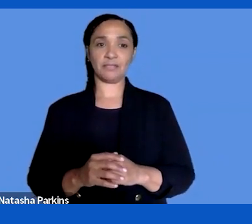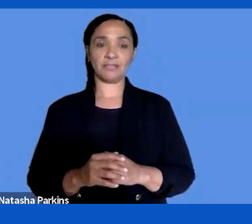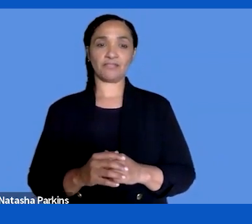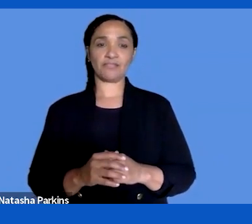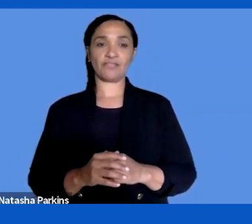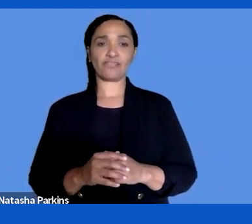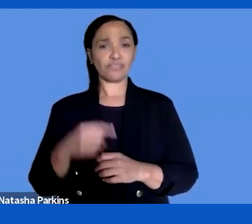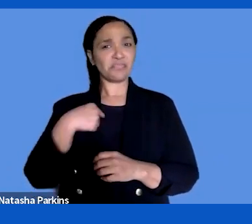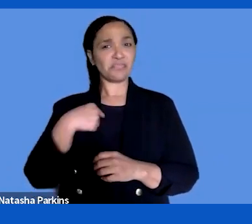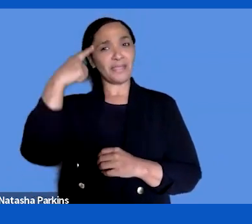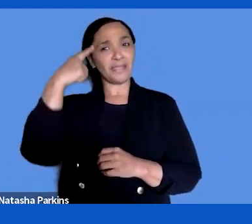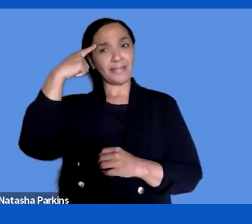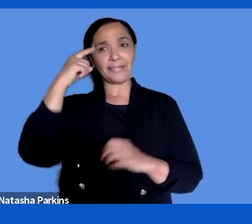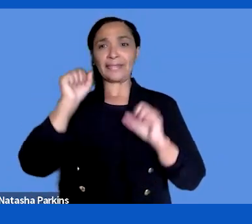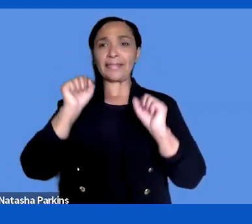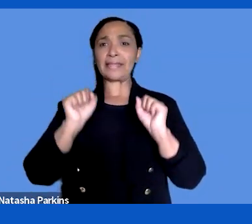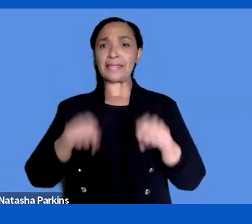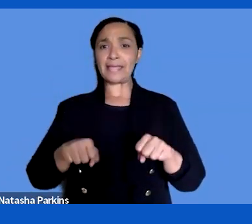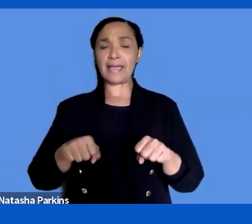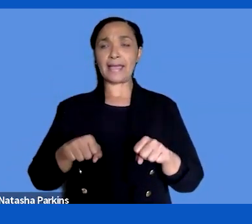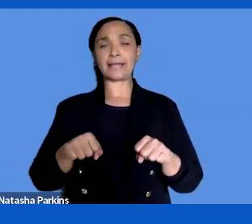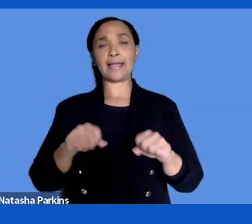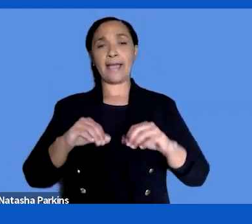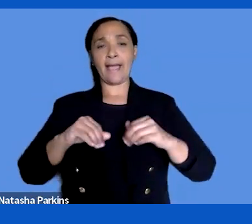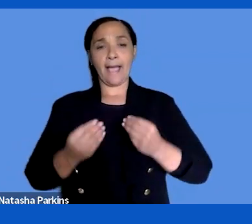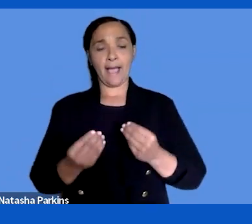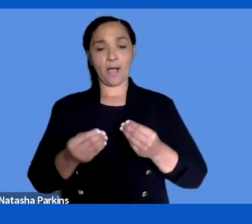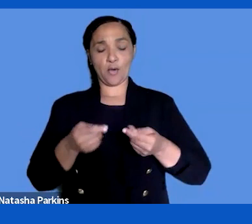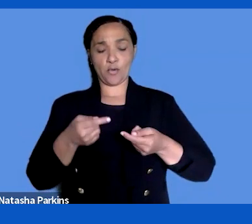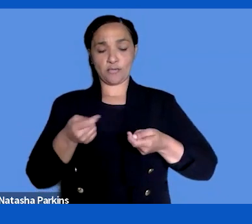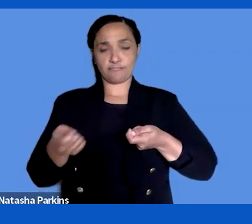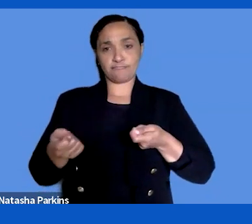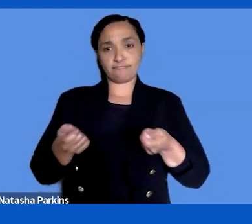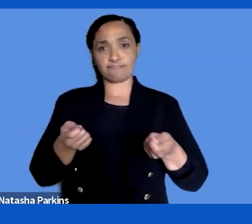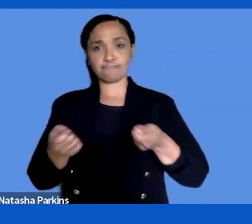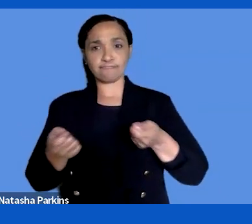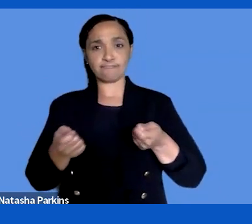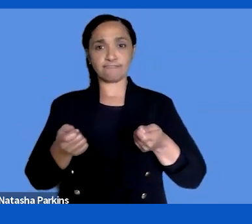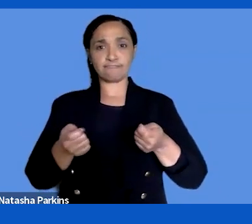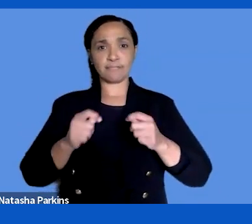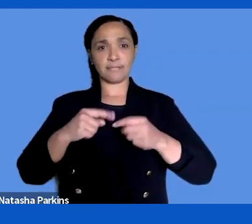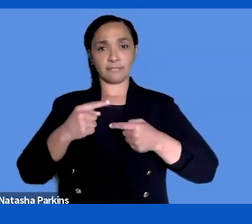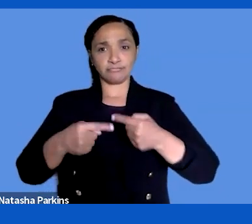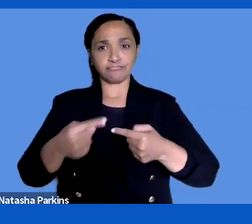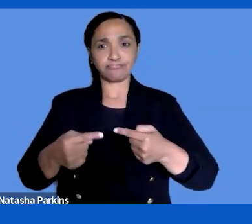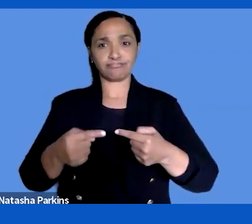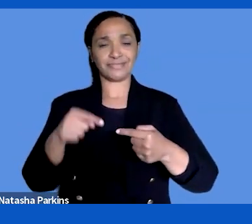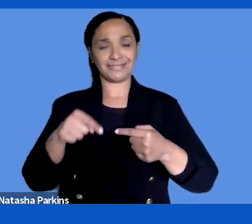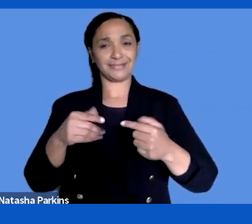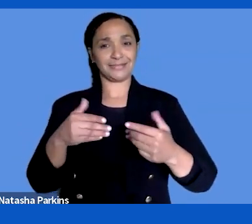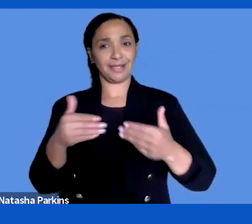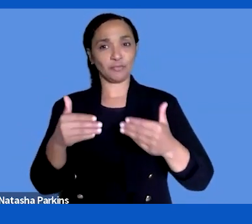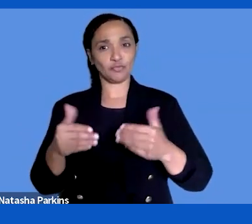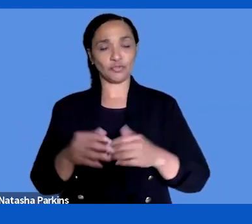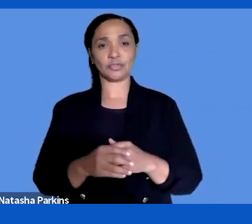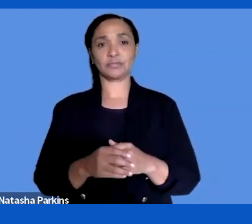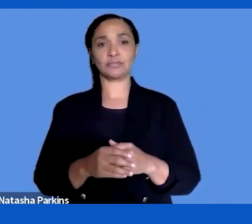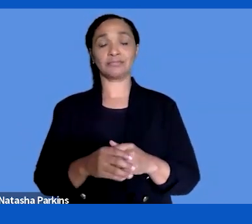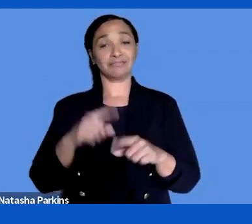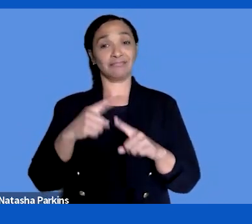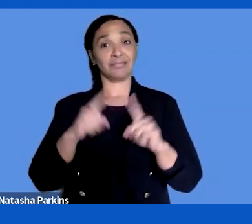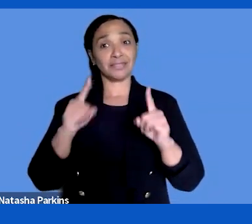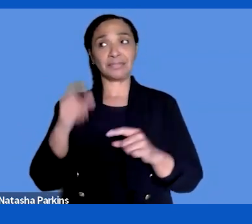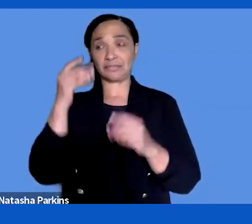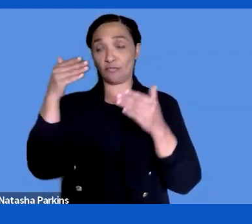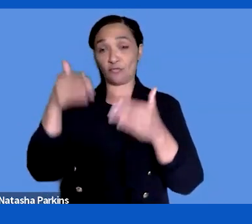on standardization. And also on understandability. Because I mean,